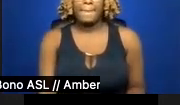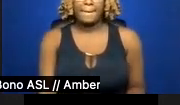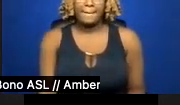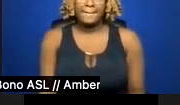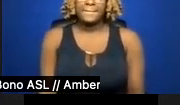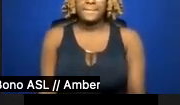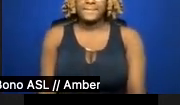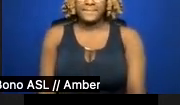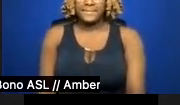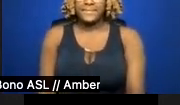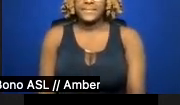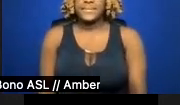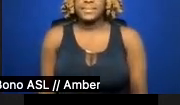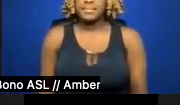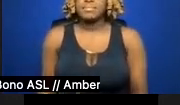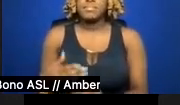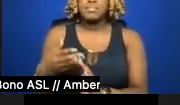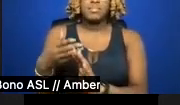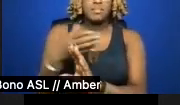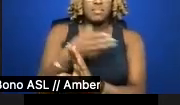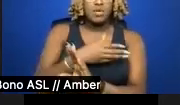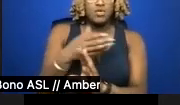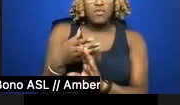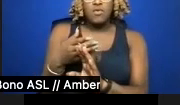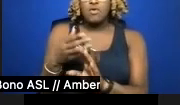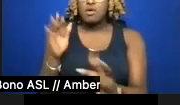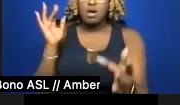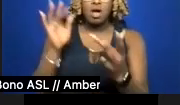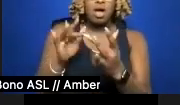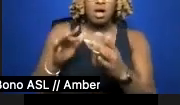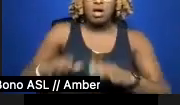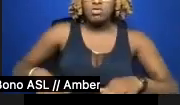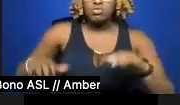Before reaching adolescence, I drove each morning past the Habana Inn,